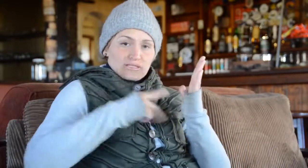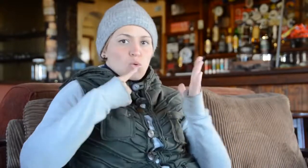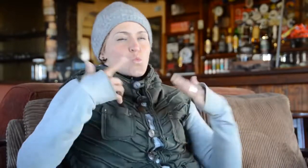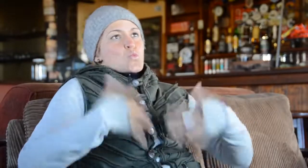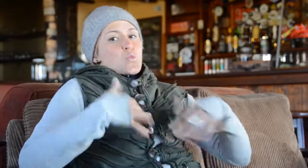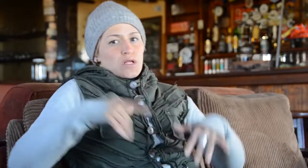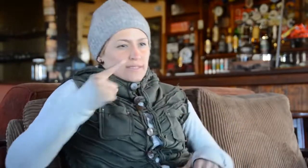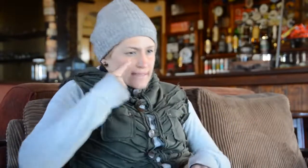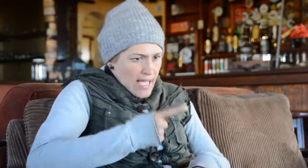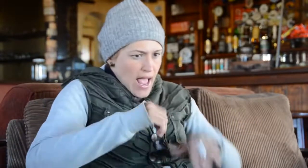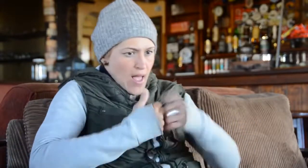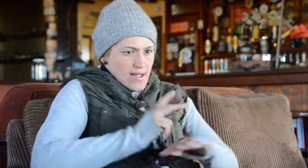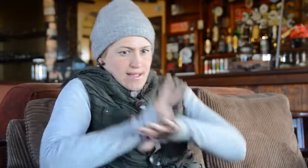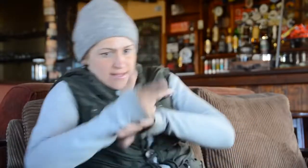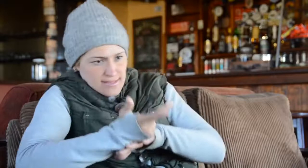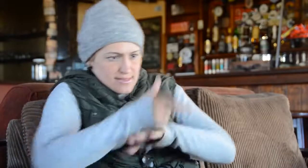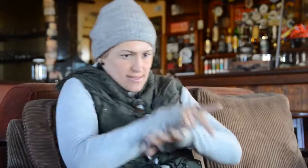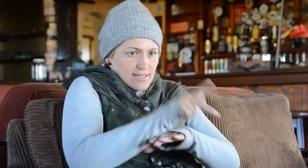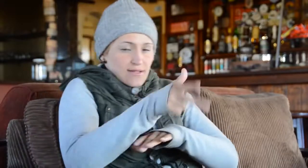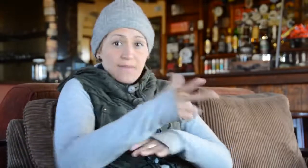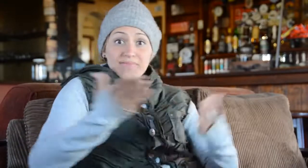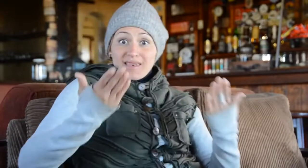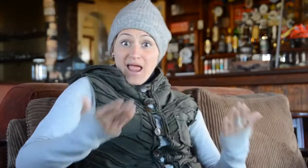In the book I read about him, he mentioned about being cautious to the bumpy path.